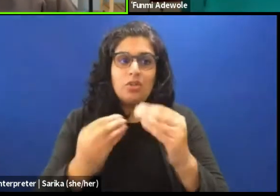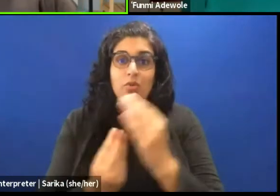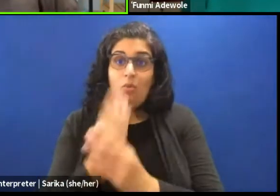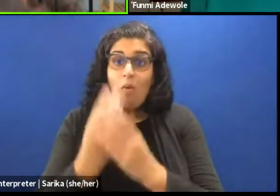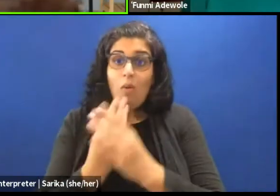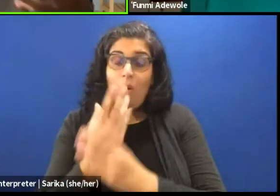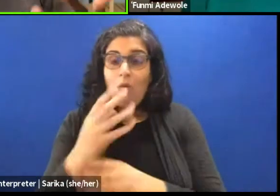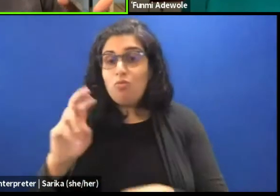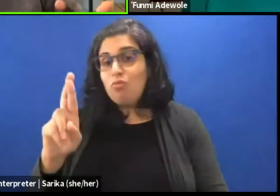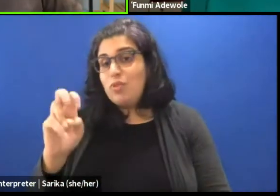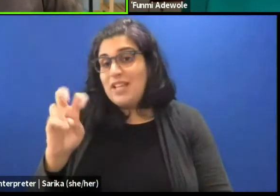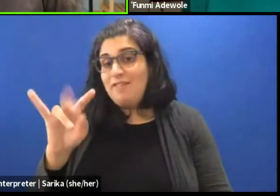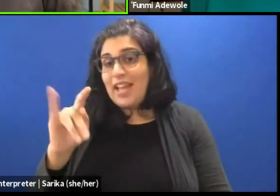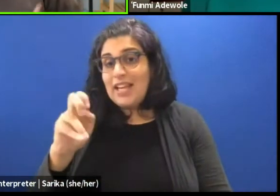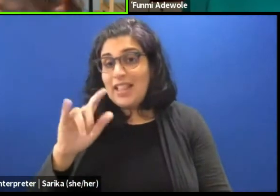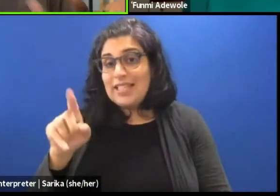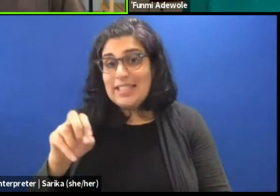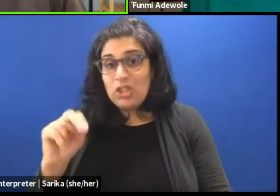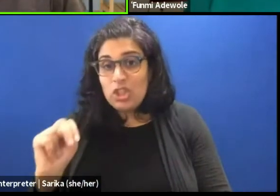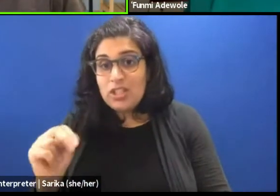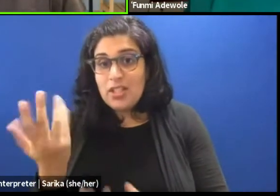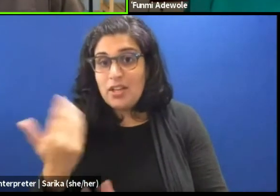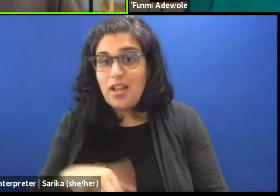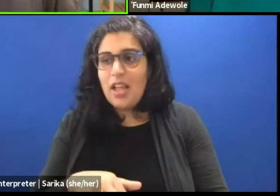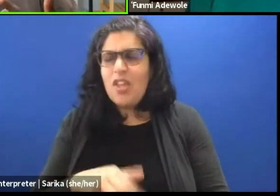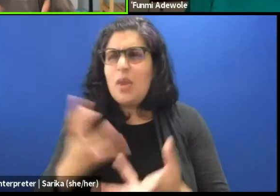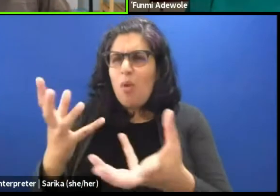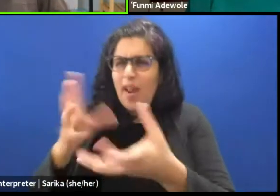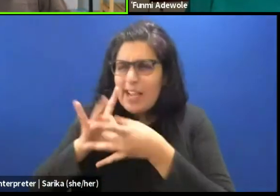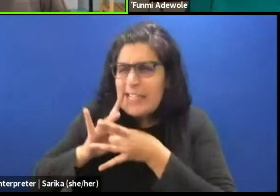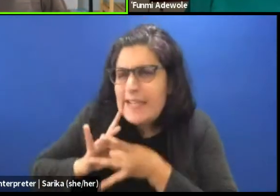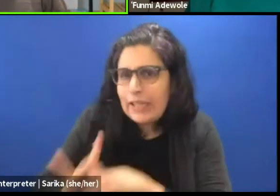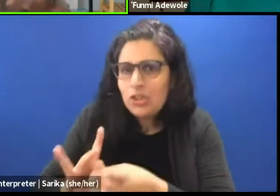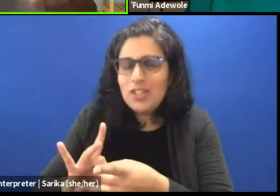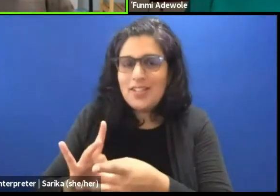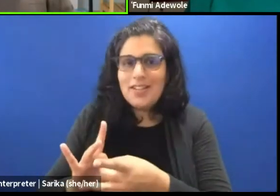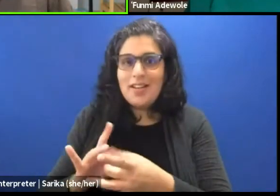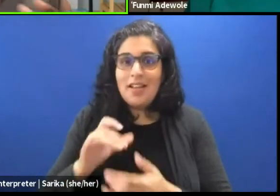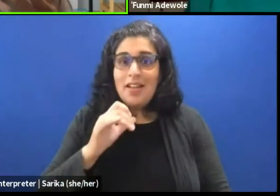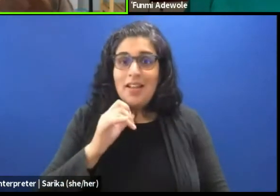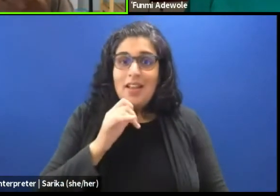of their own connection to it, not necessarily because it is a professional,